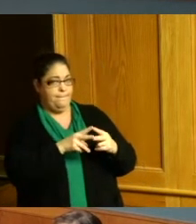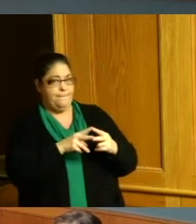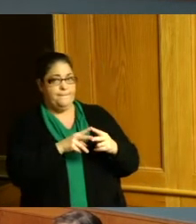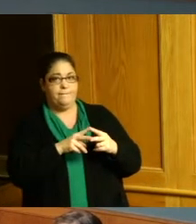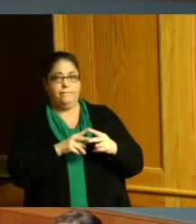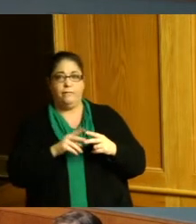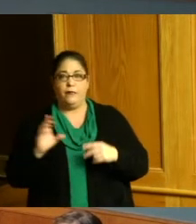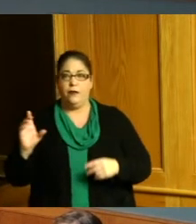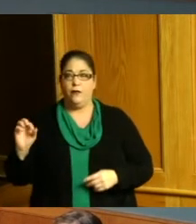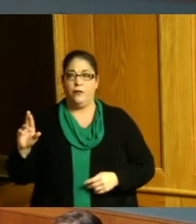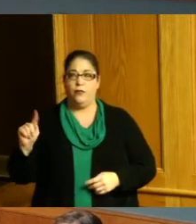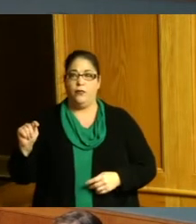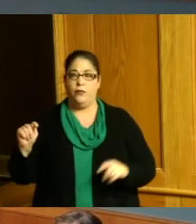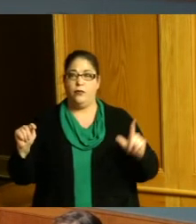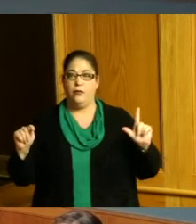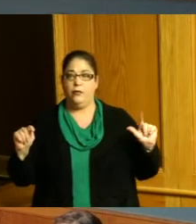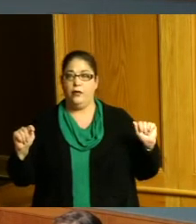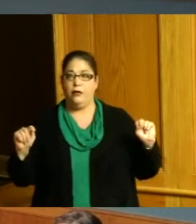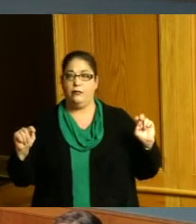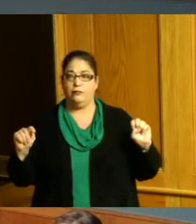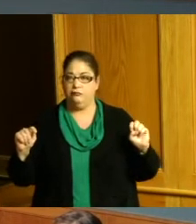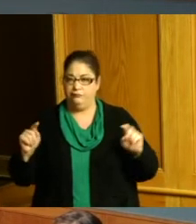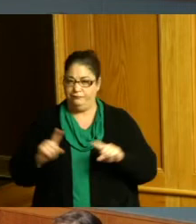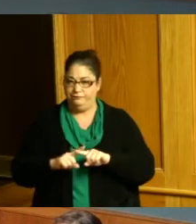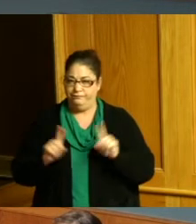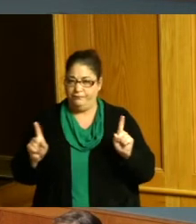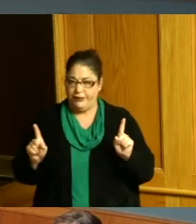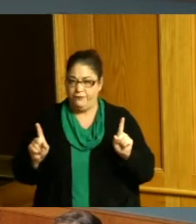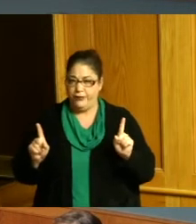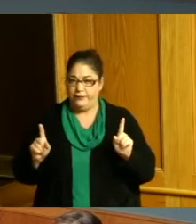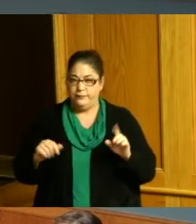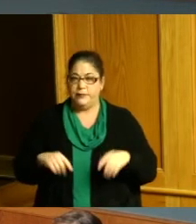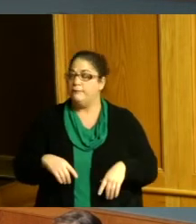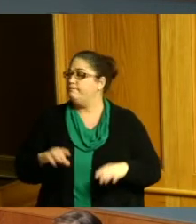chord and a line is there any financial there's really no difference to it yeah